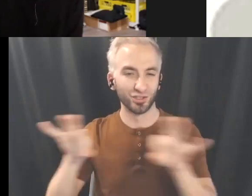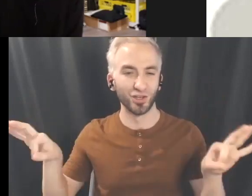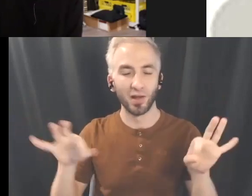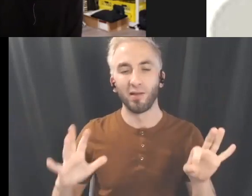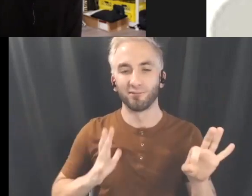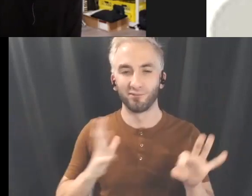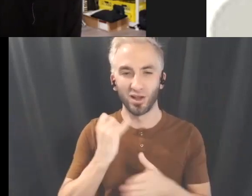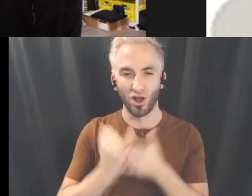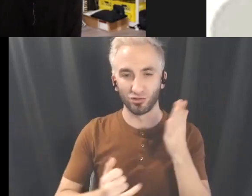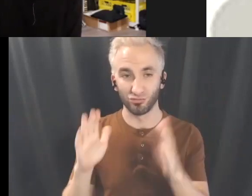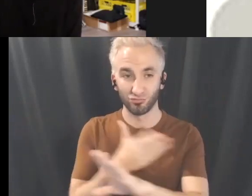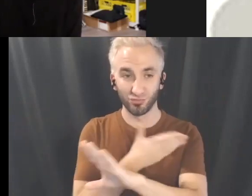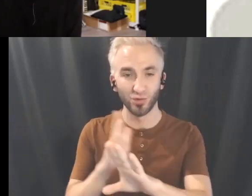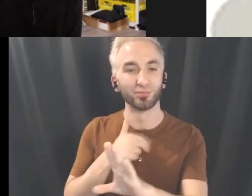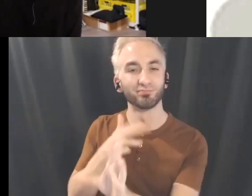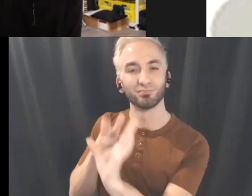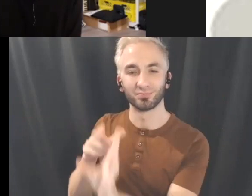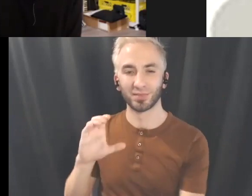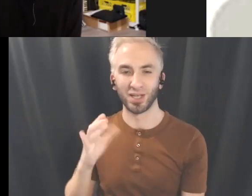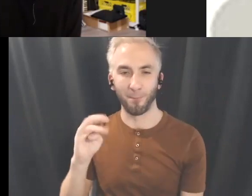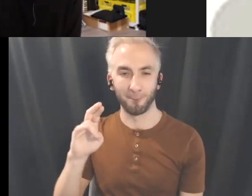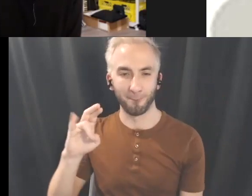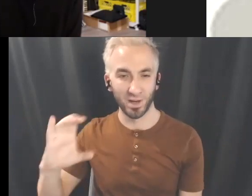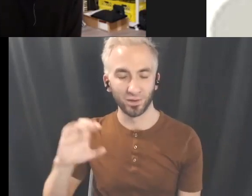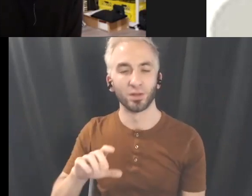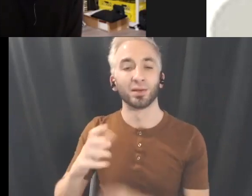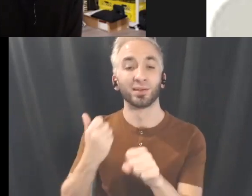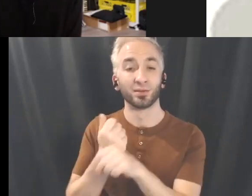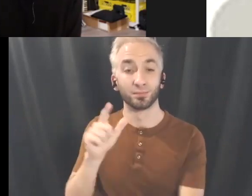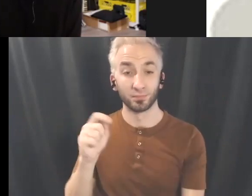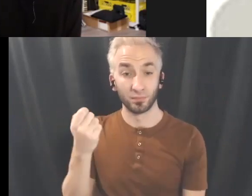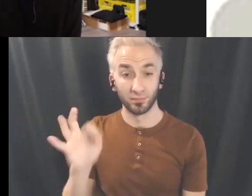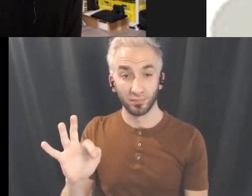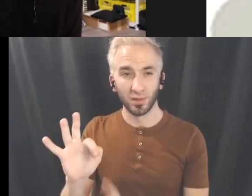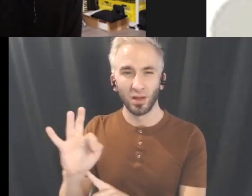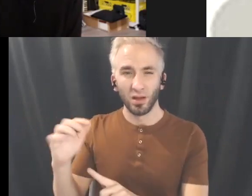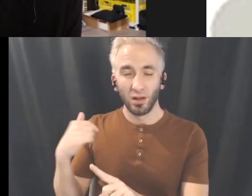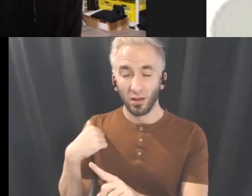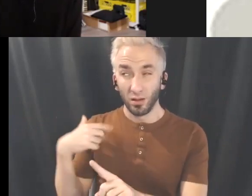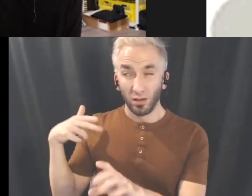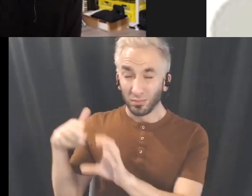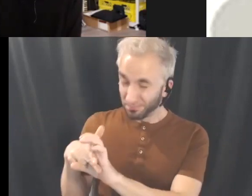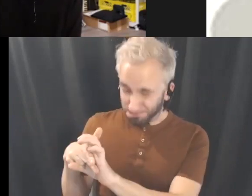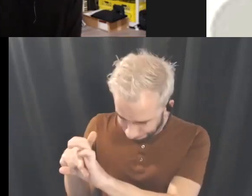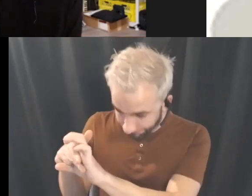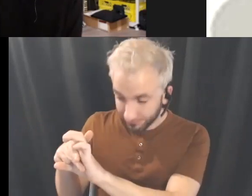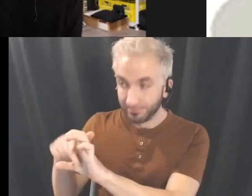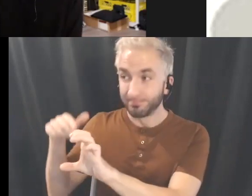I joined Chimerik since 2019 and I have been, I'm their music composer ever since.